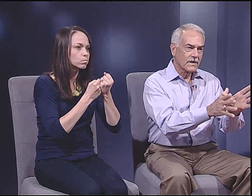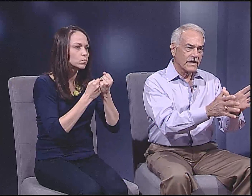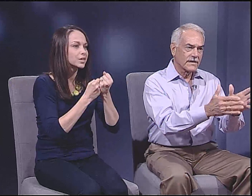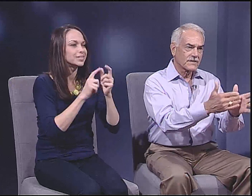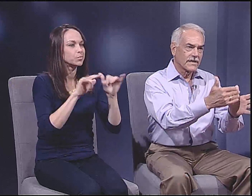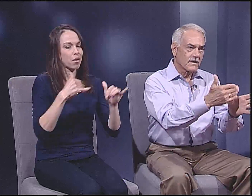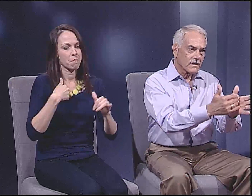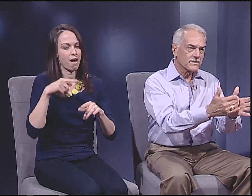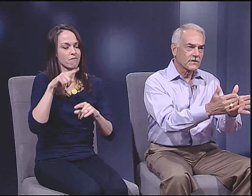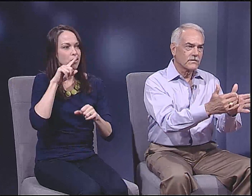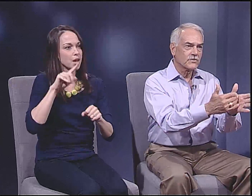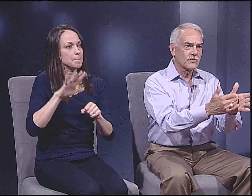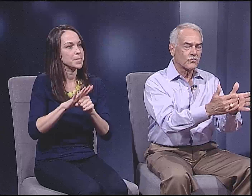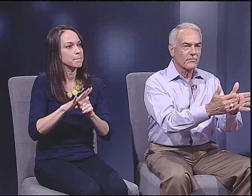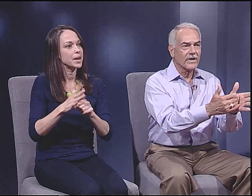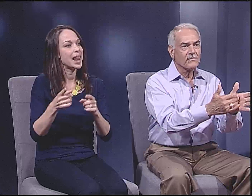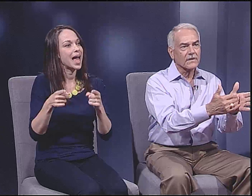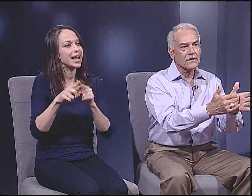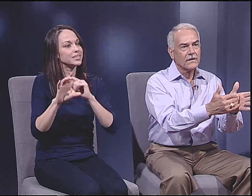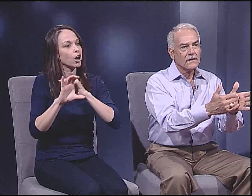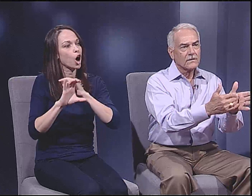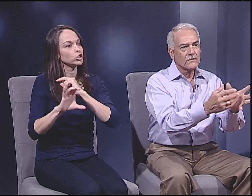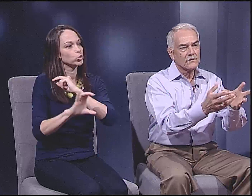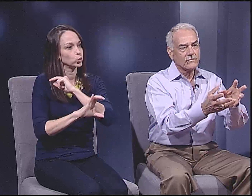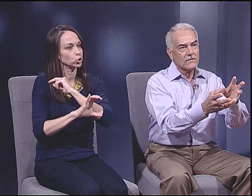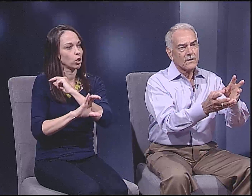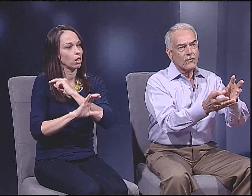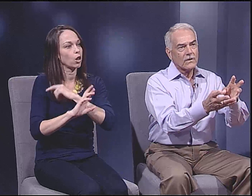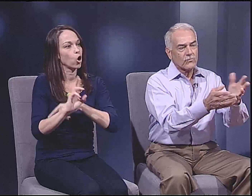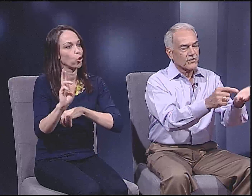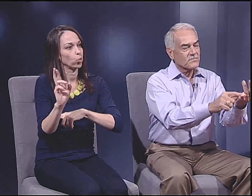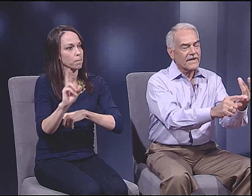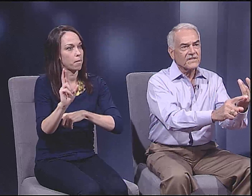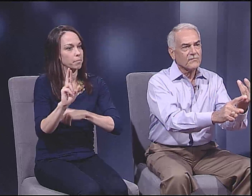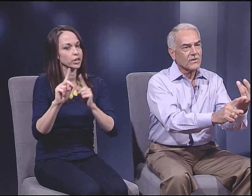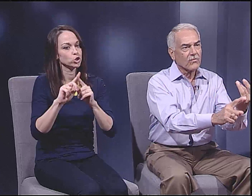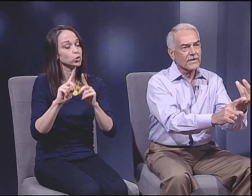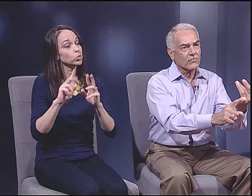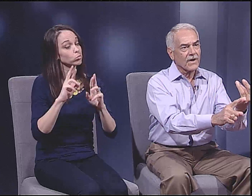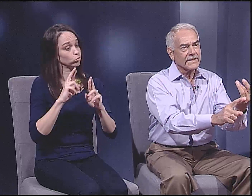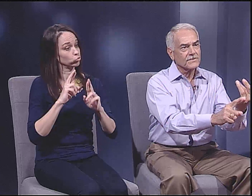as a constitutional republic to, respecting minority rights,